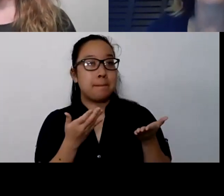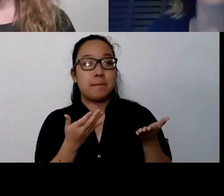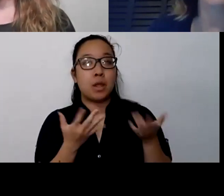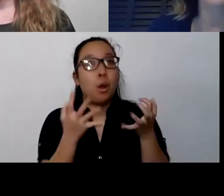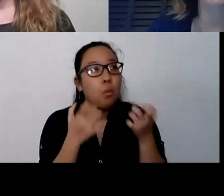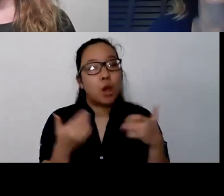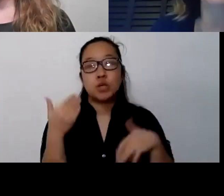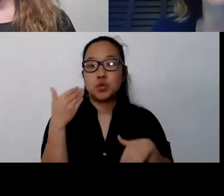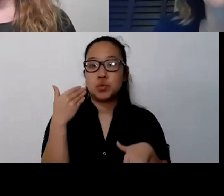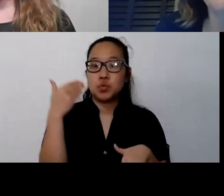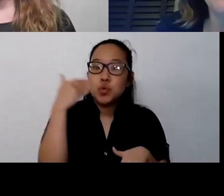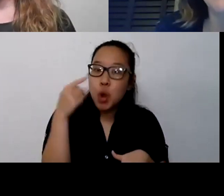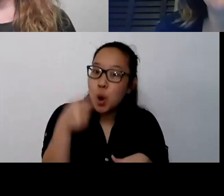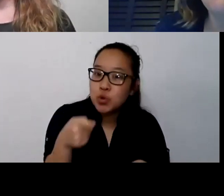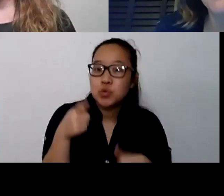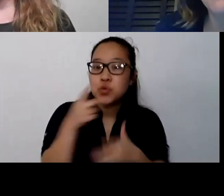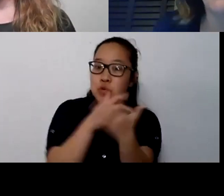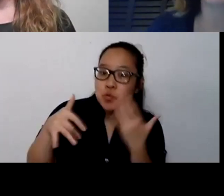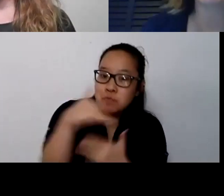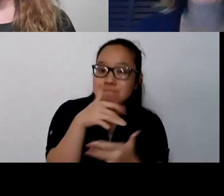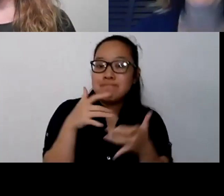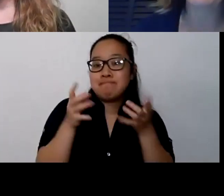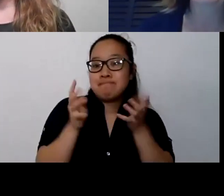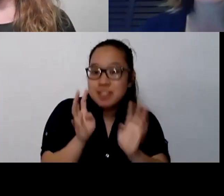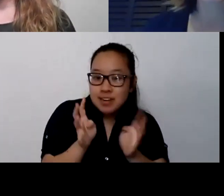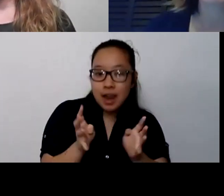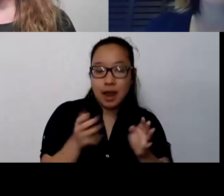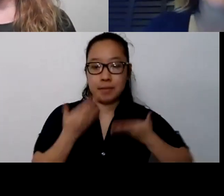and leave some contact information if you're comfortable with that."